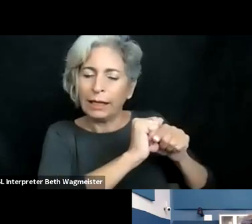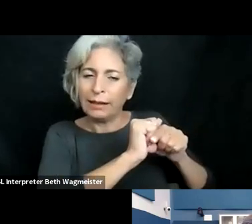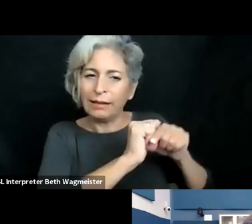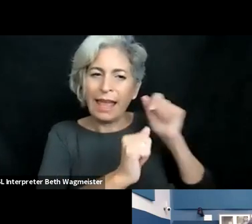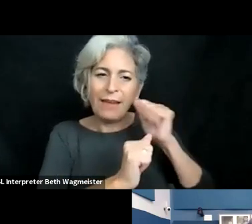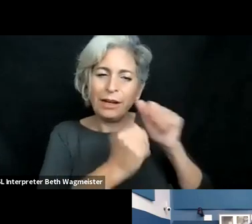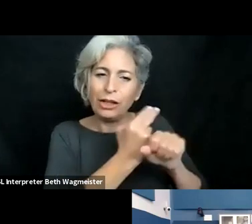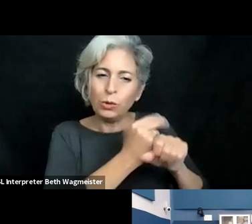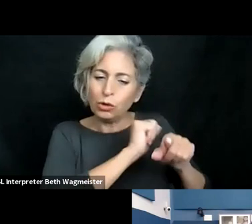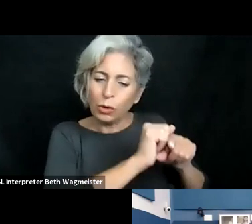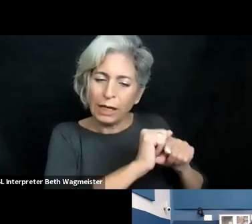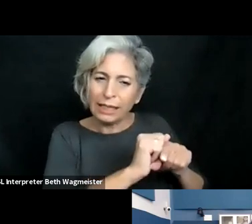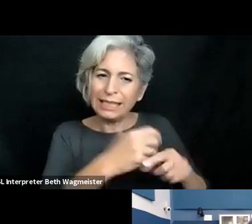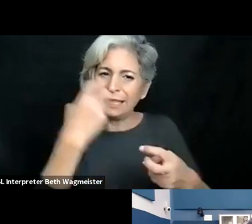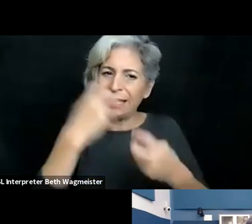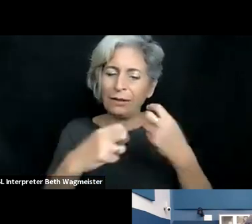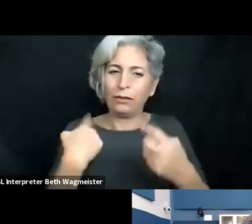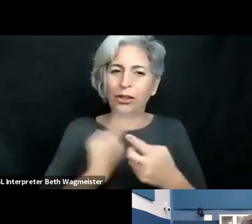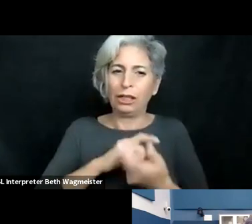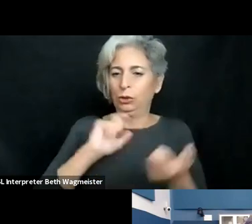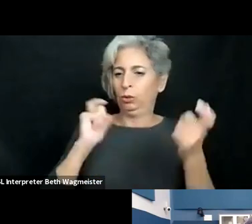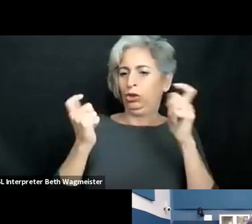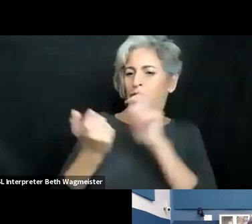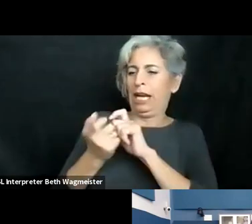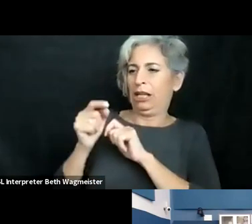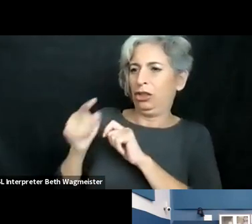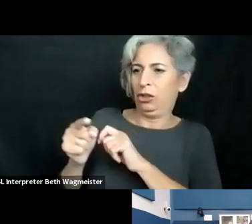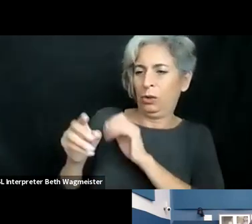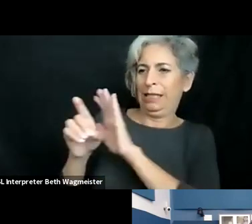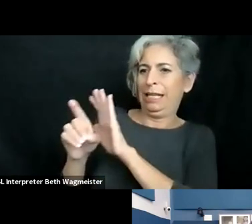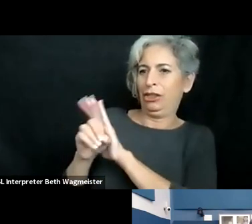education form, and the main part of it is practical